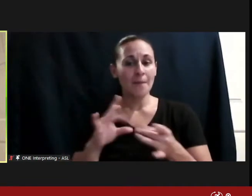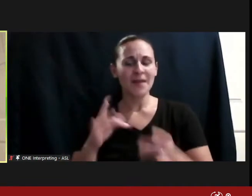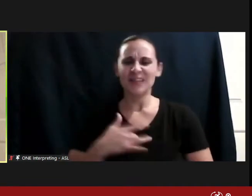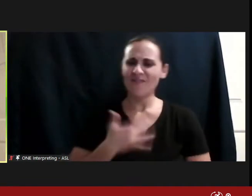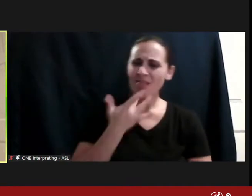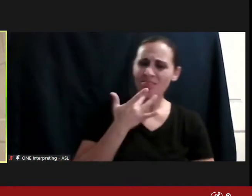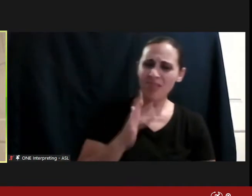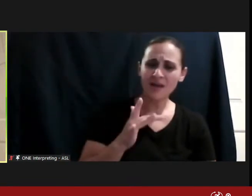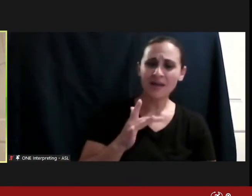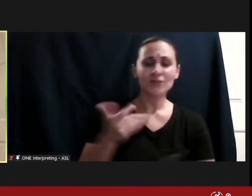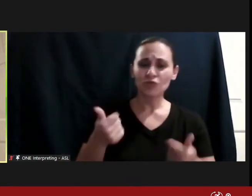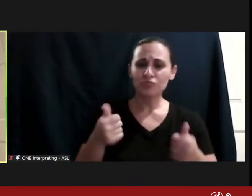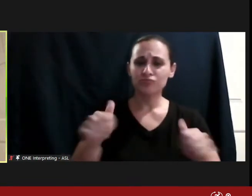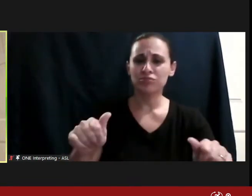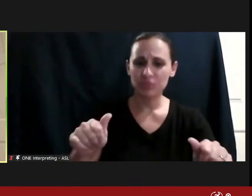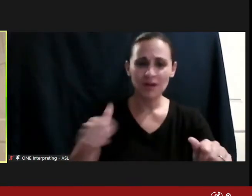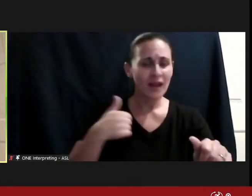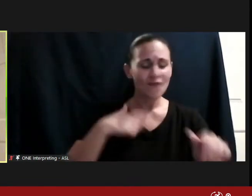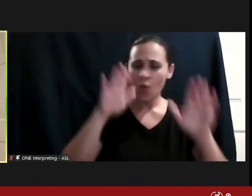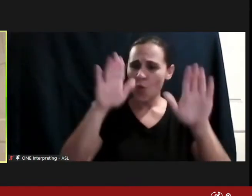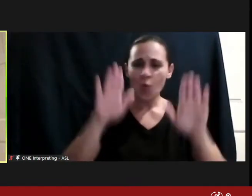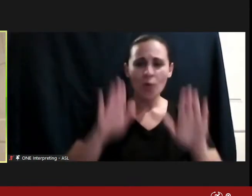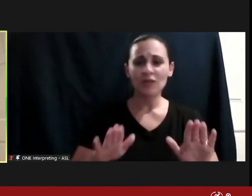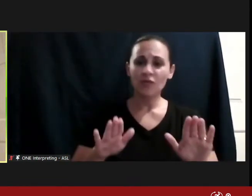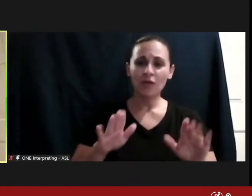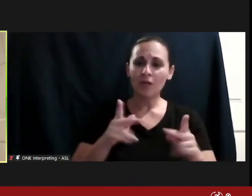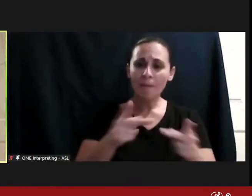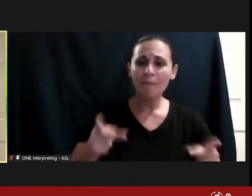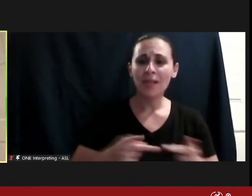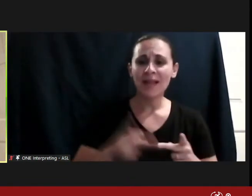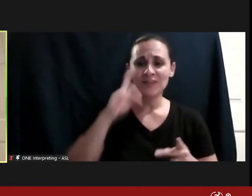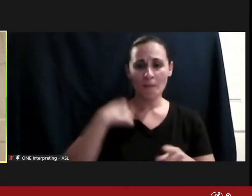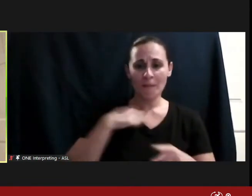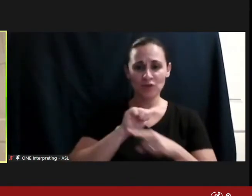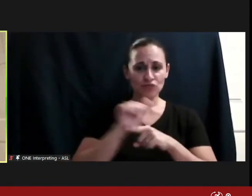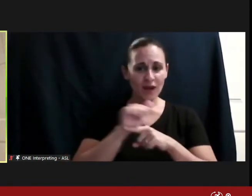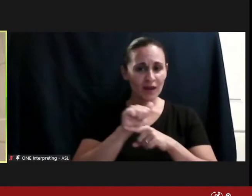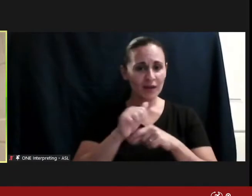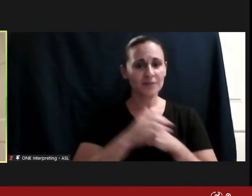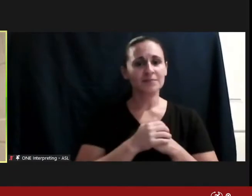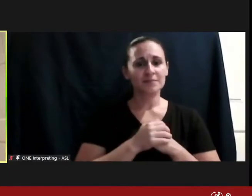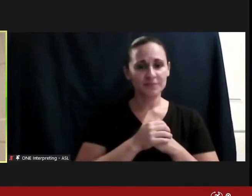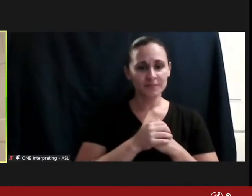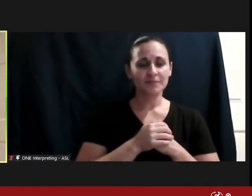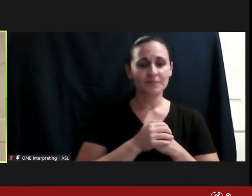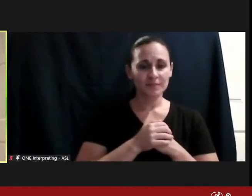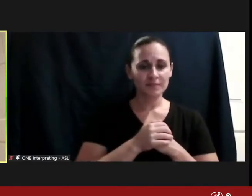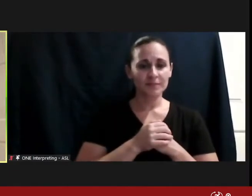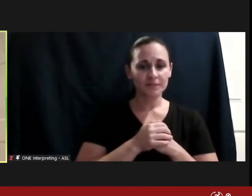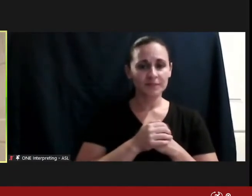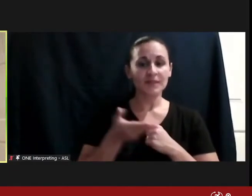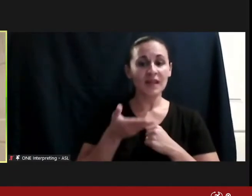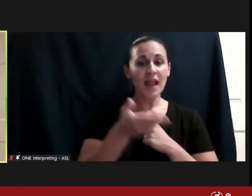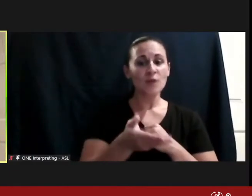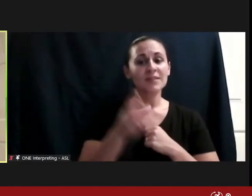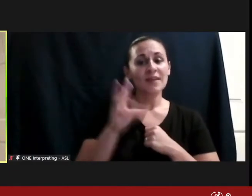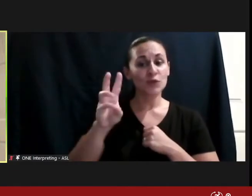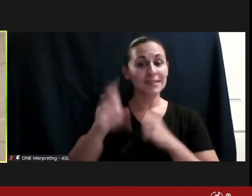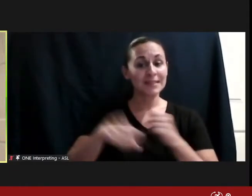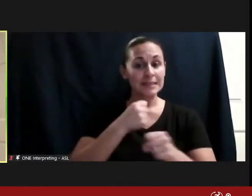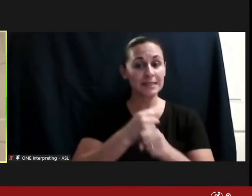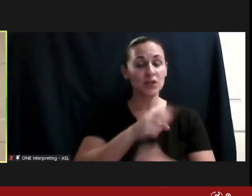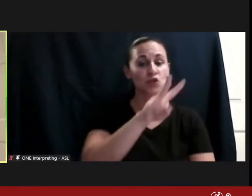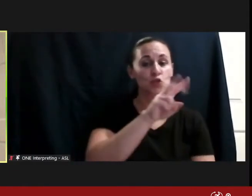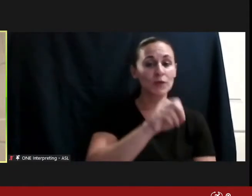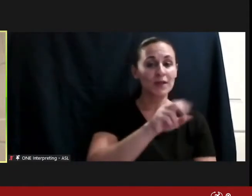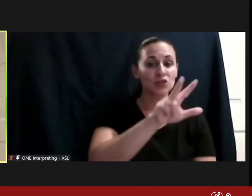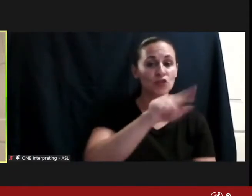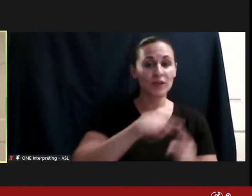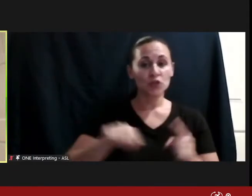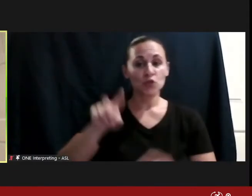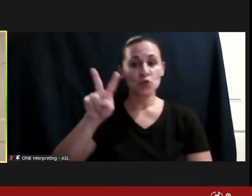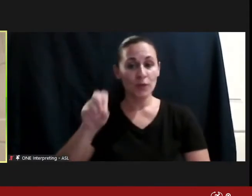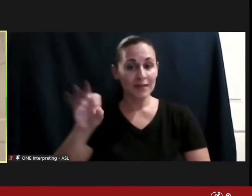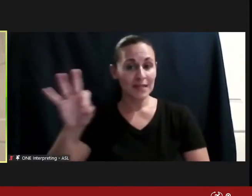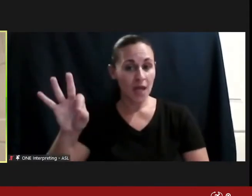such a great place for my training. And I spent 6 years at Stanford, until 2009, I took some